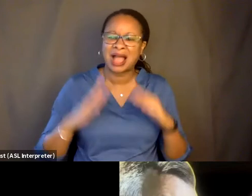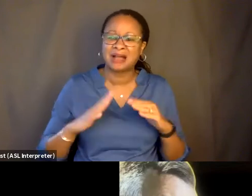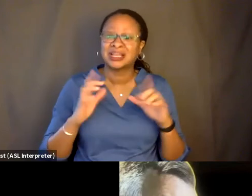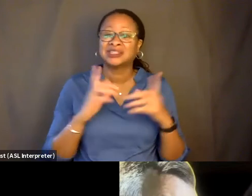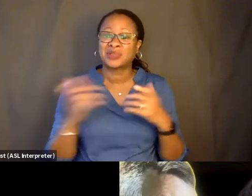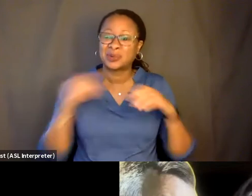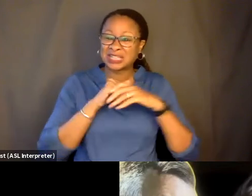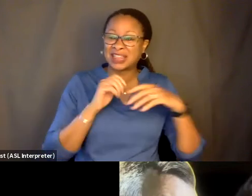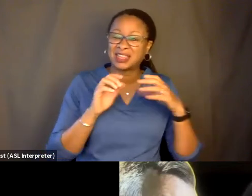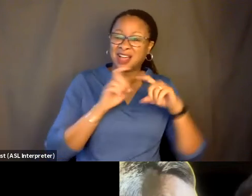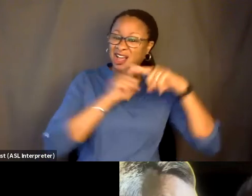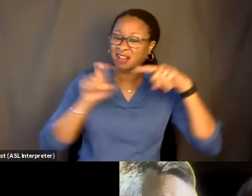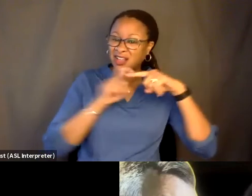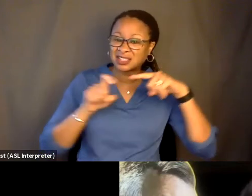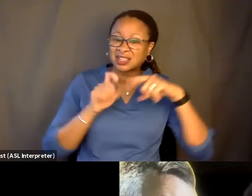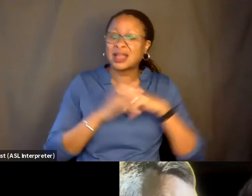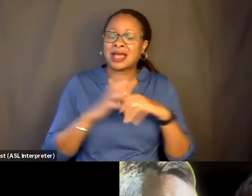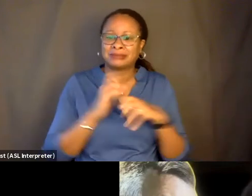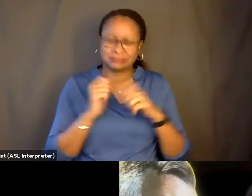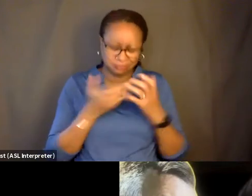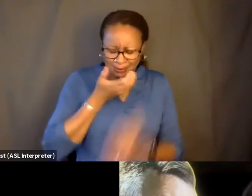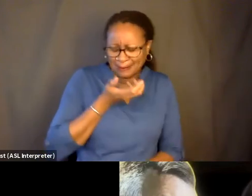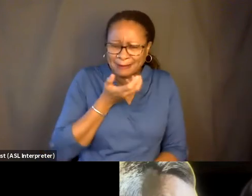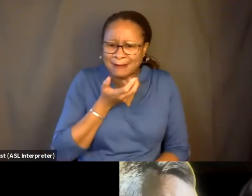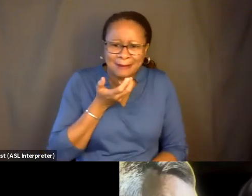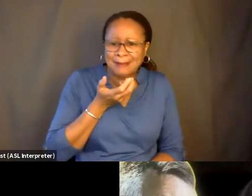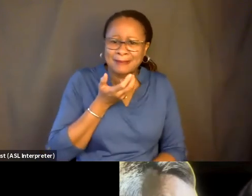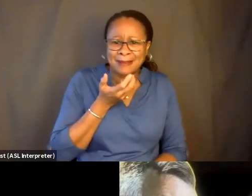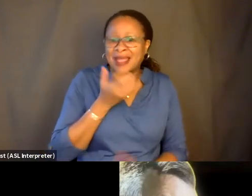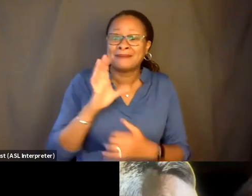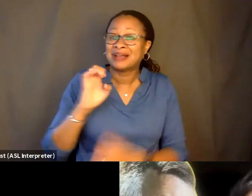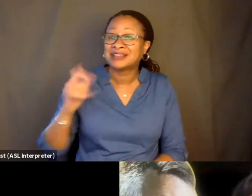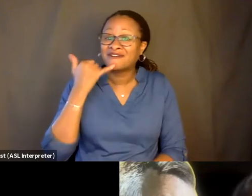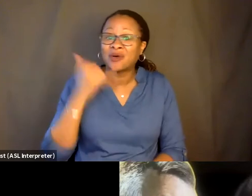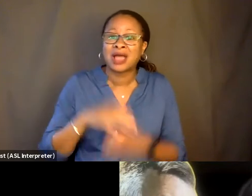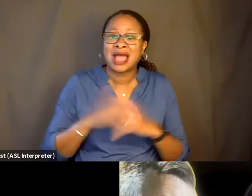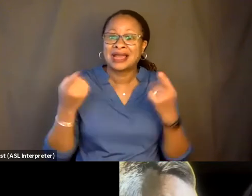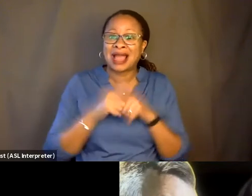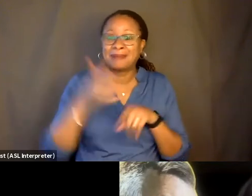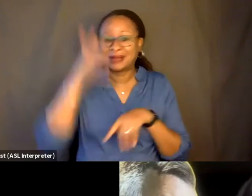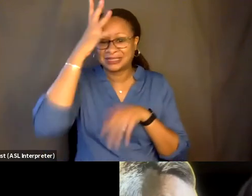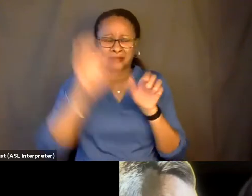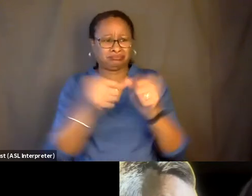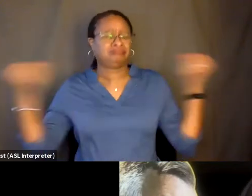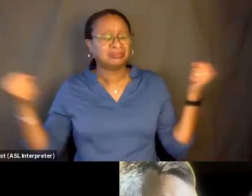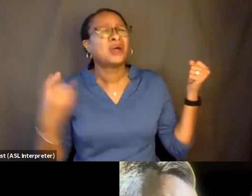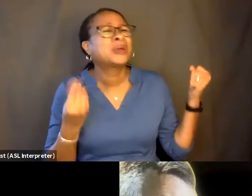And I'm getting really earnest into my cell phone. And then my dad just opens the closet and says, what are you doing in there?